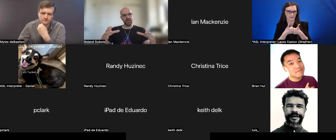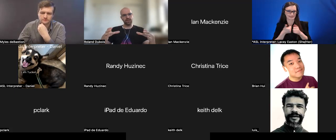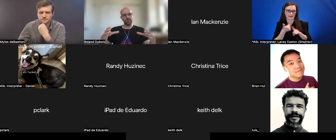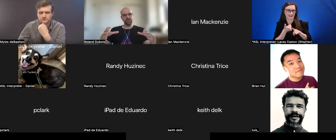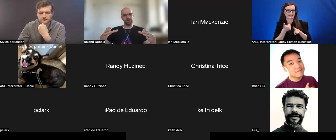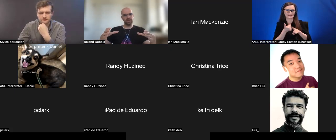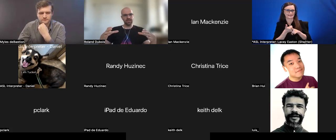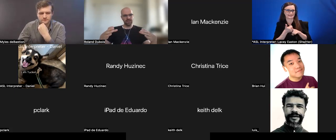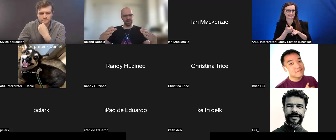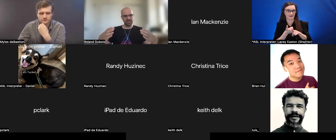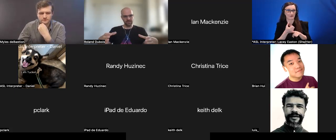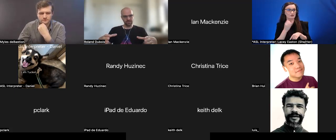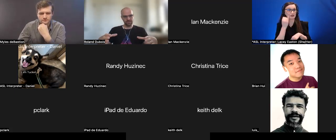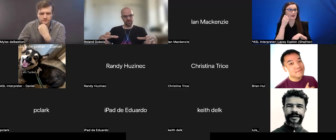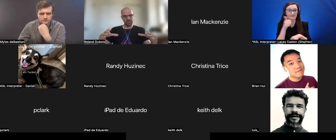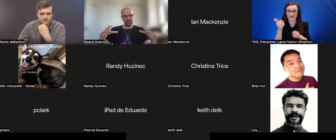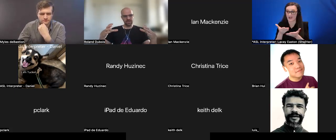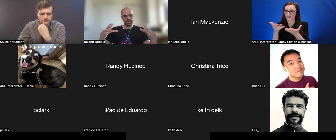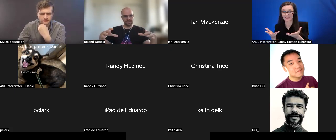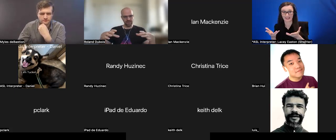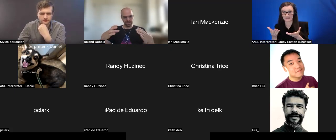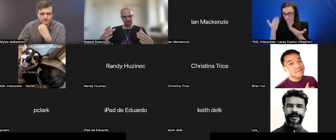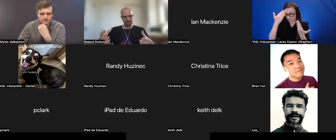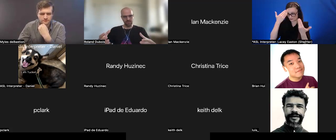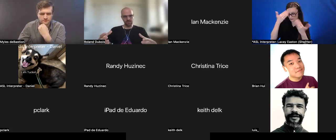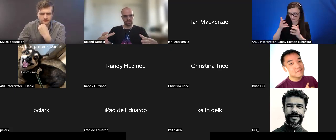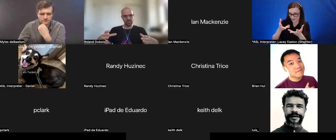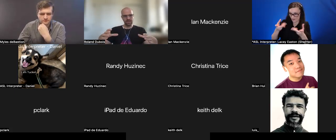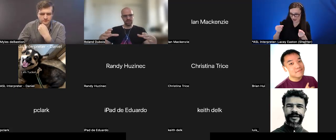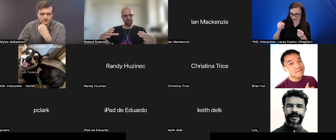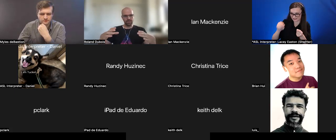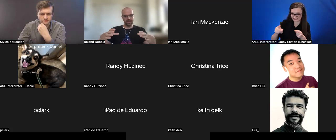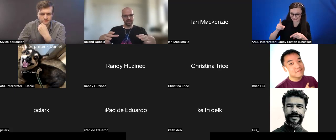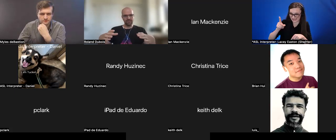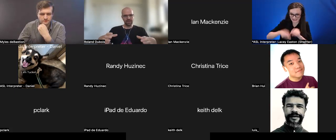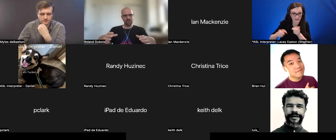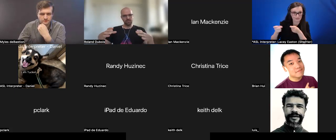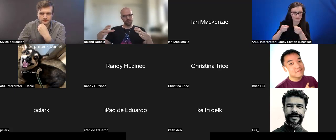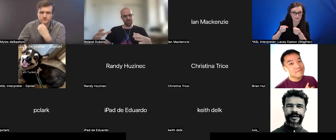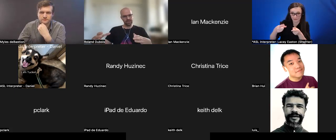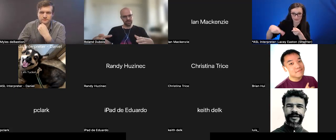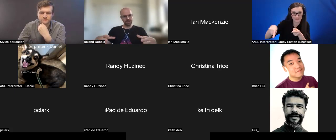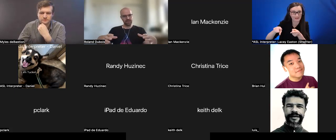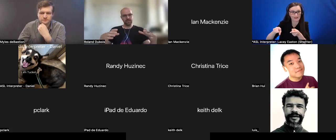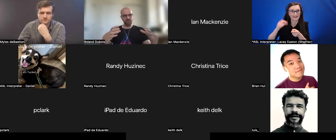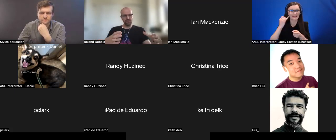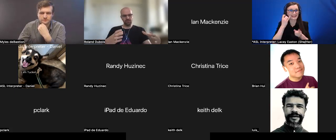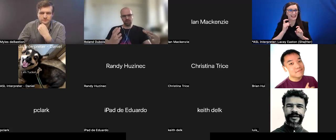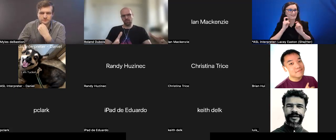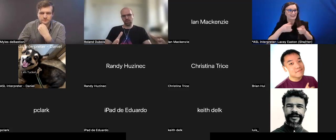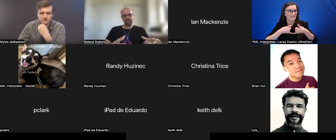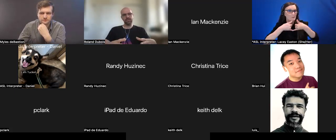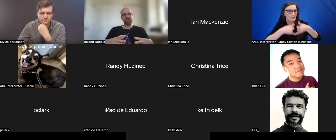factors that are unknown, and not in control, giving out prices and awarding rewards that